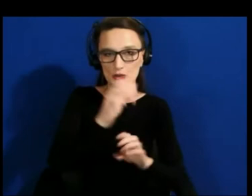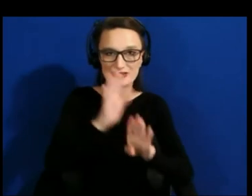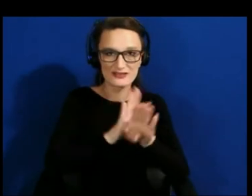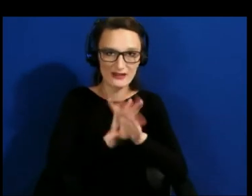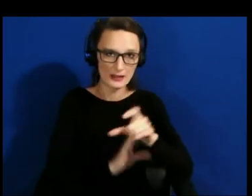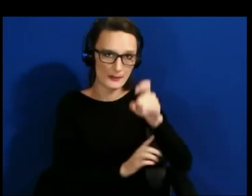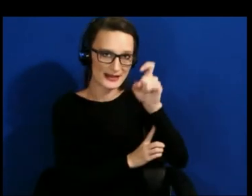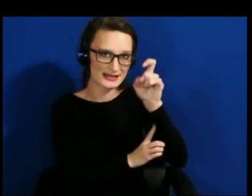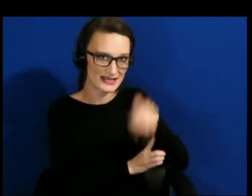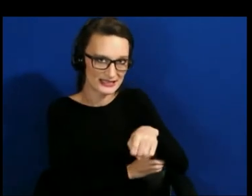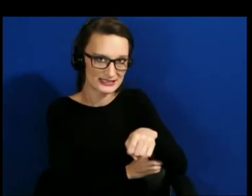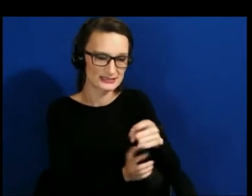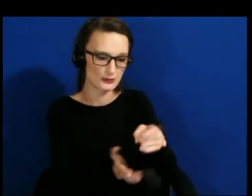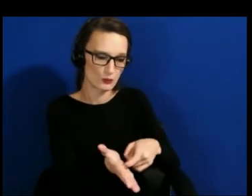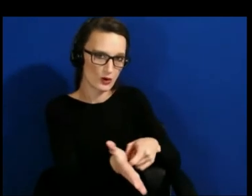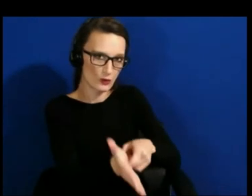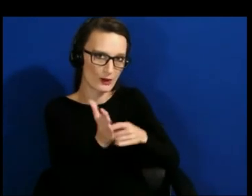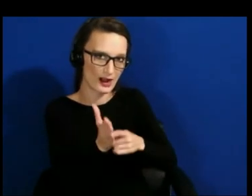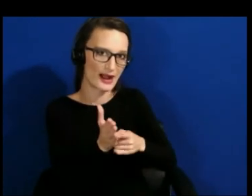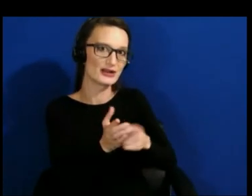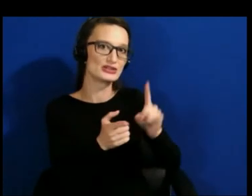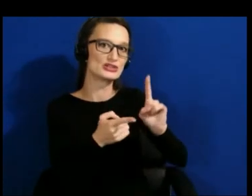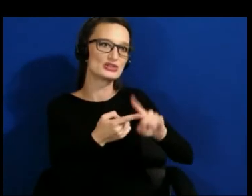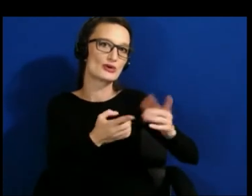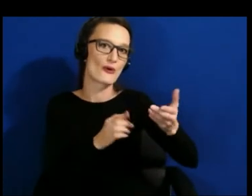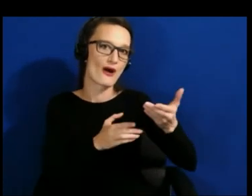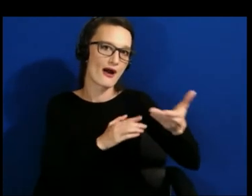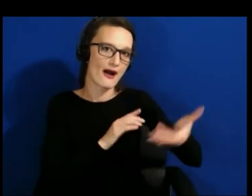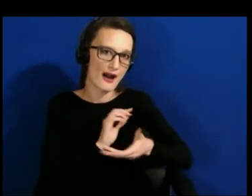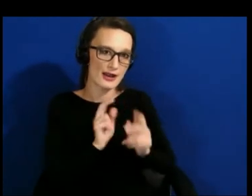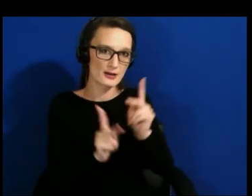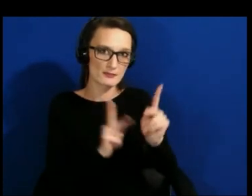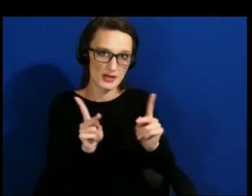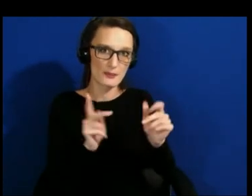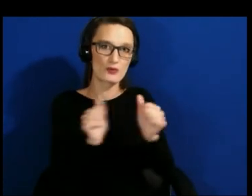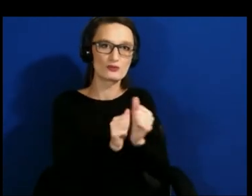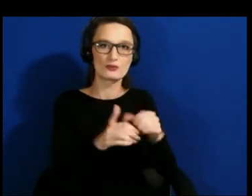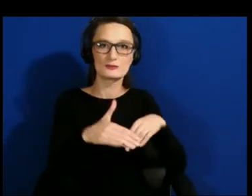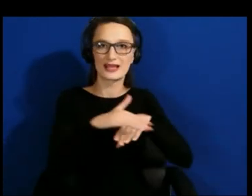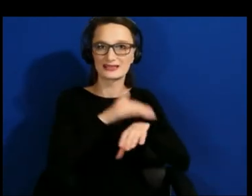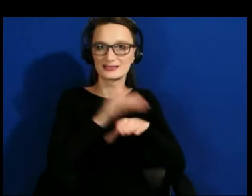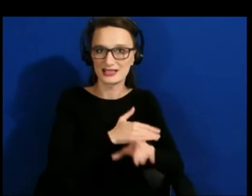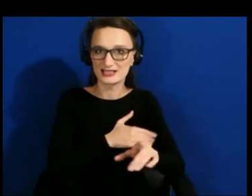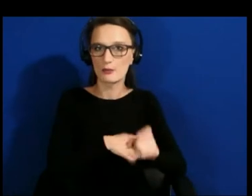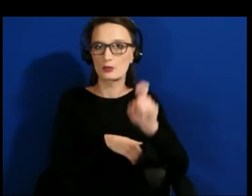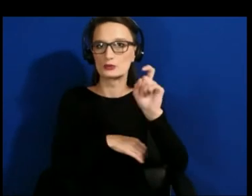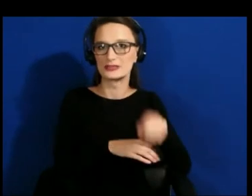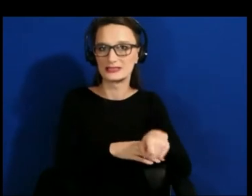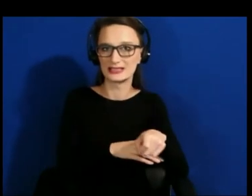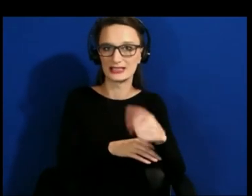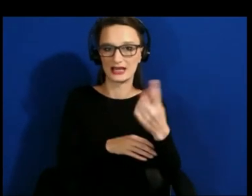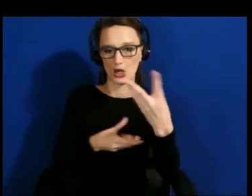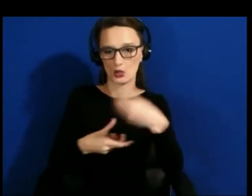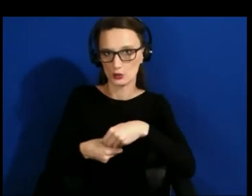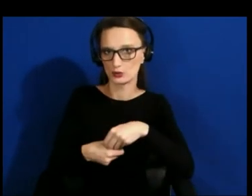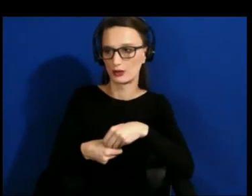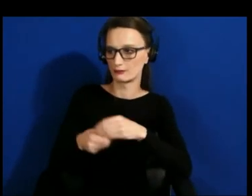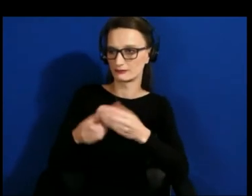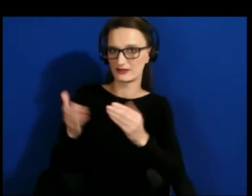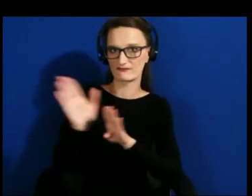accessible demand and need and inclusion. It's a must. We cannot succeed until we do that.